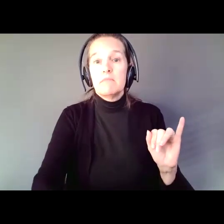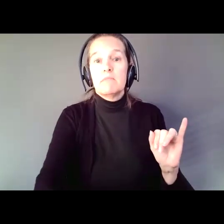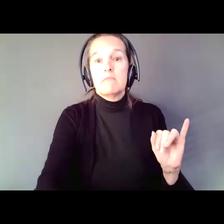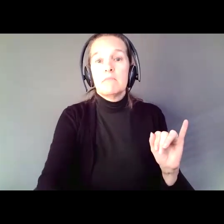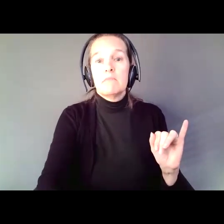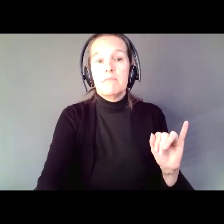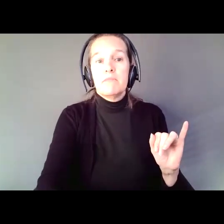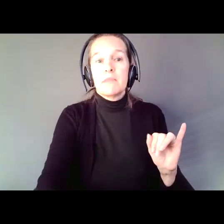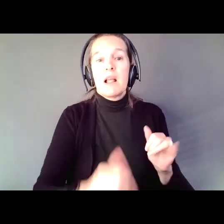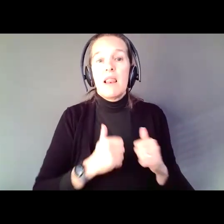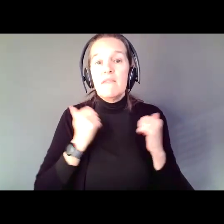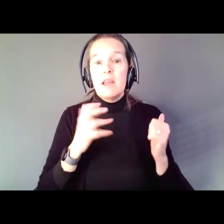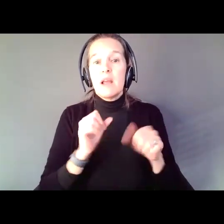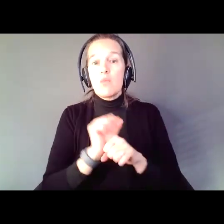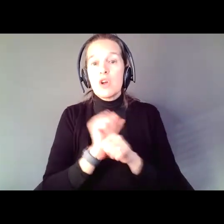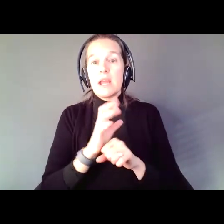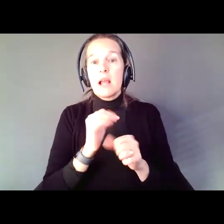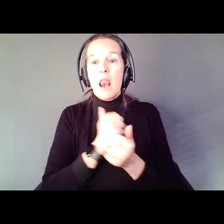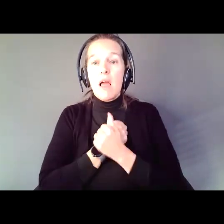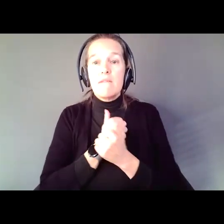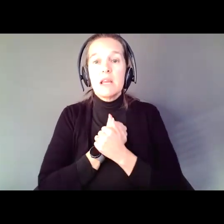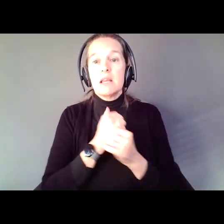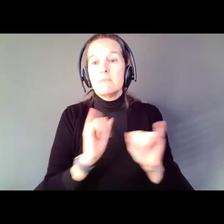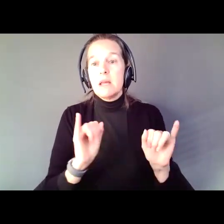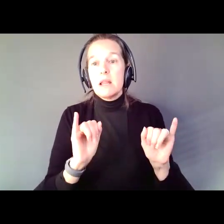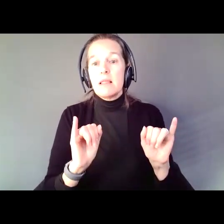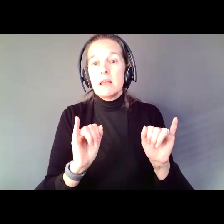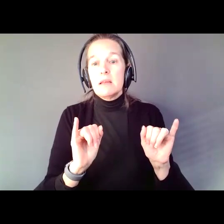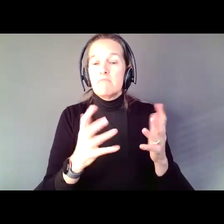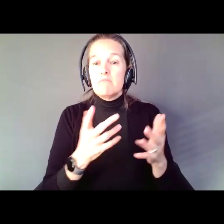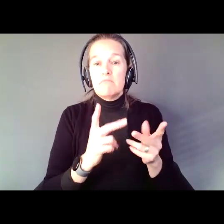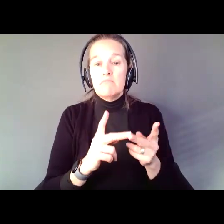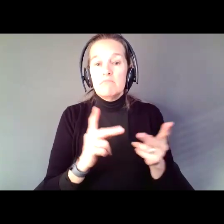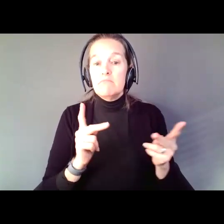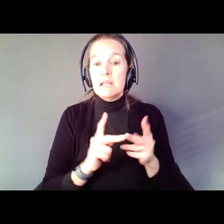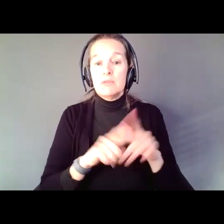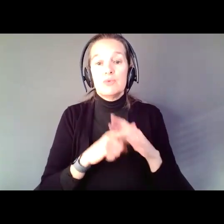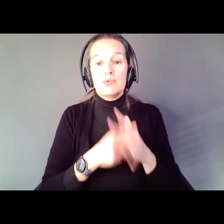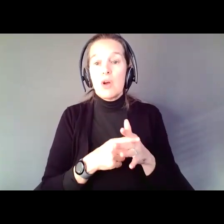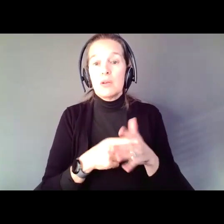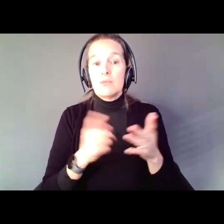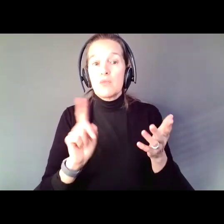working and loving independently, then the place we have to start is respecting,